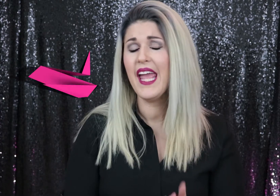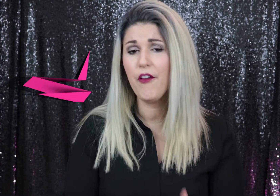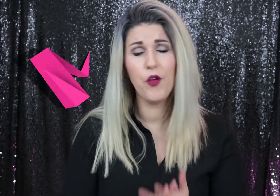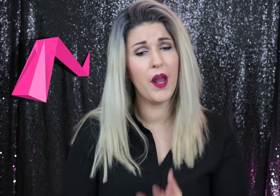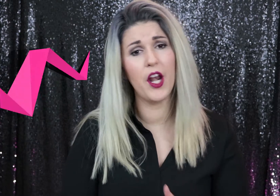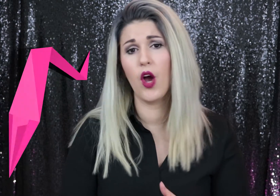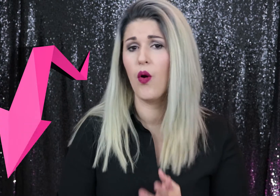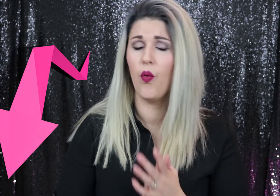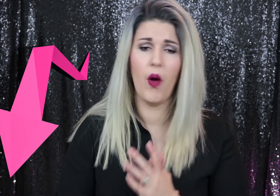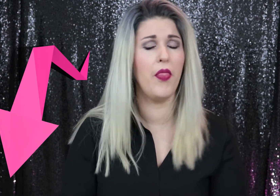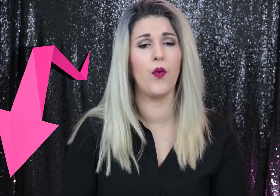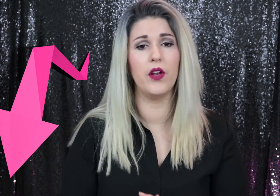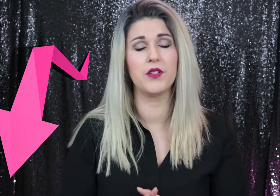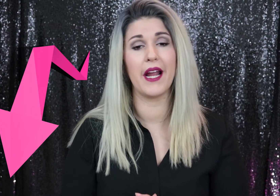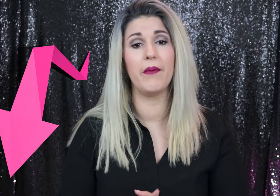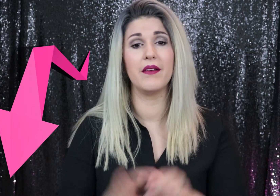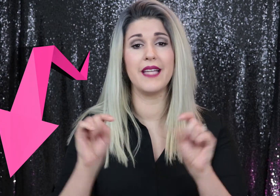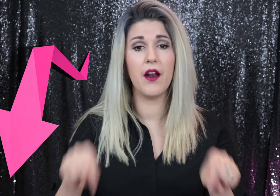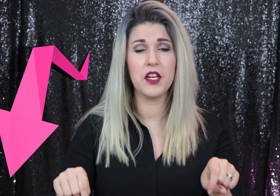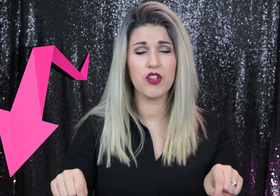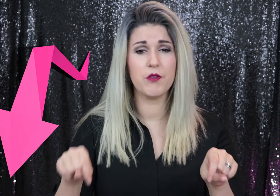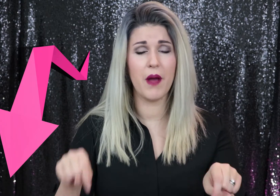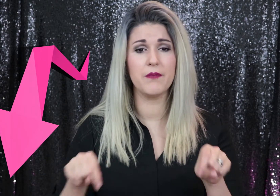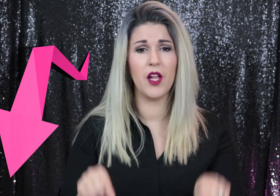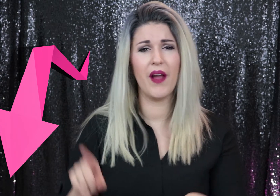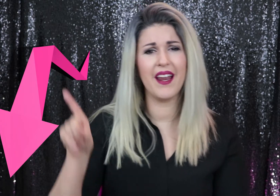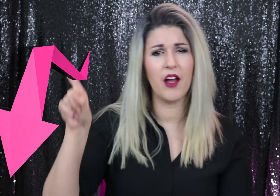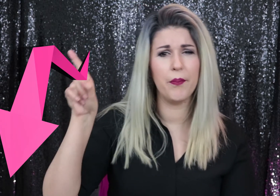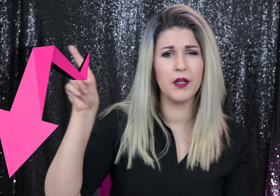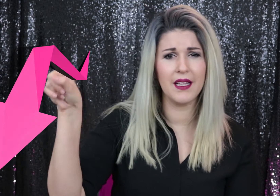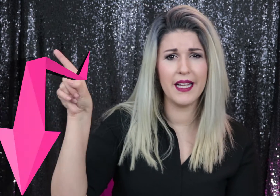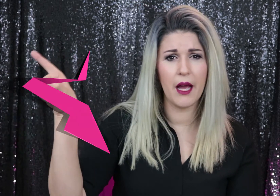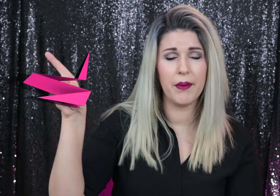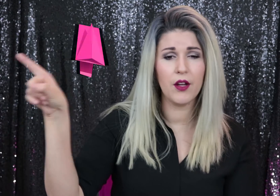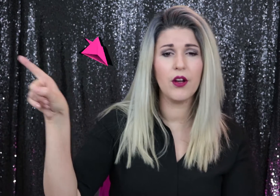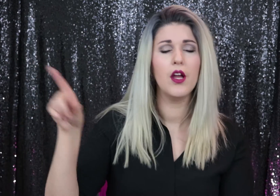If you want to know what in the world I'm talking about down in the description box below and I'll put a link up here.